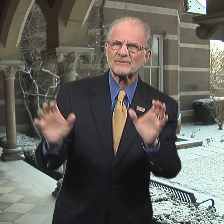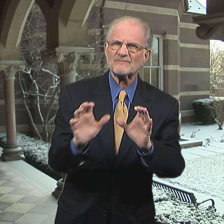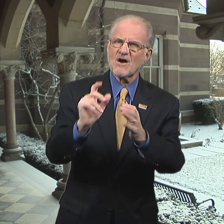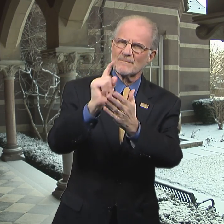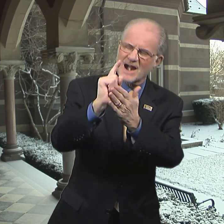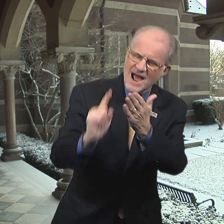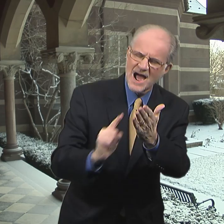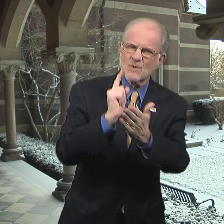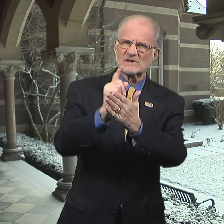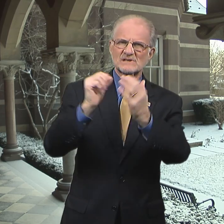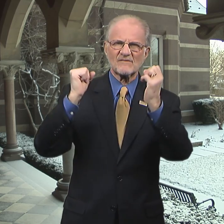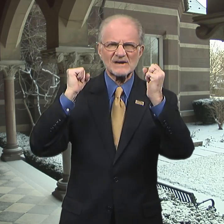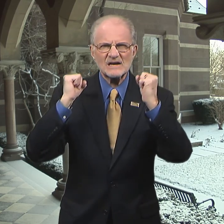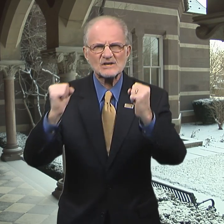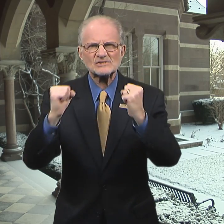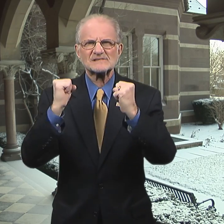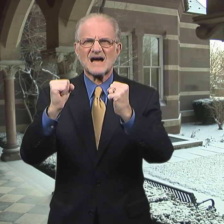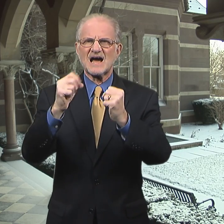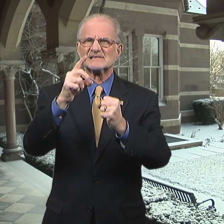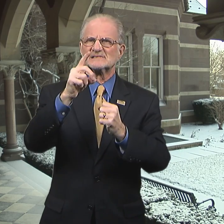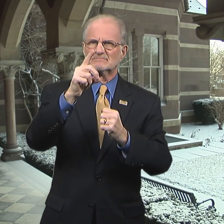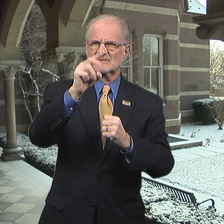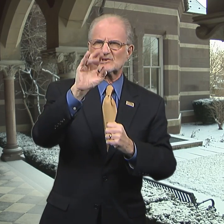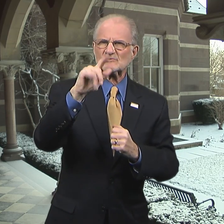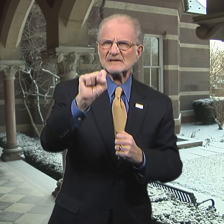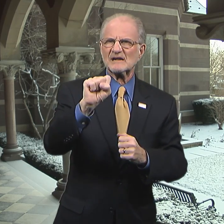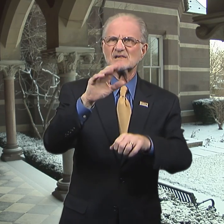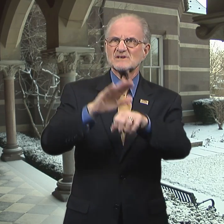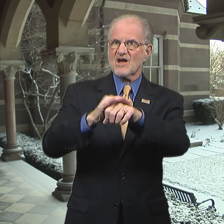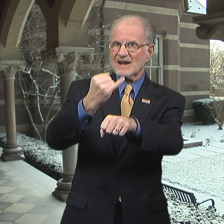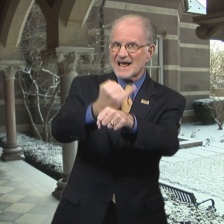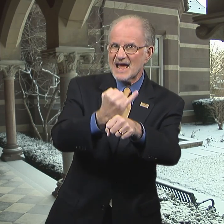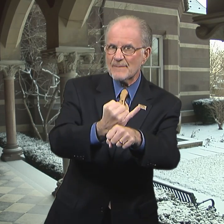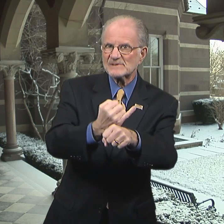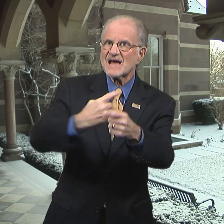The team performed hours of exercise drills on campus